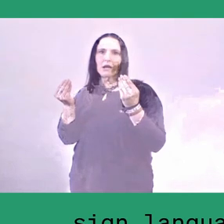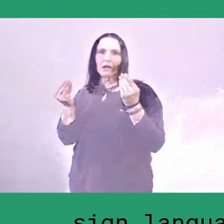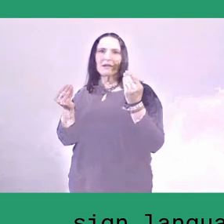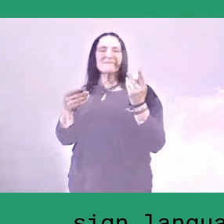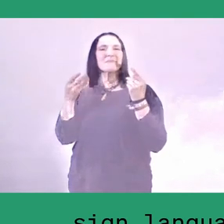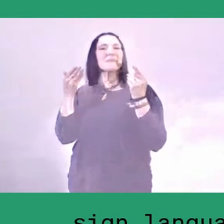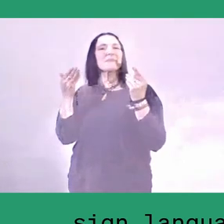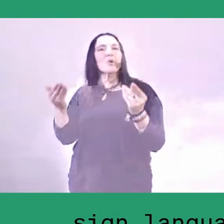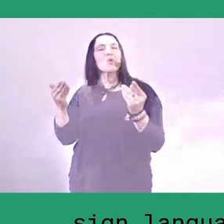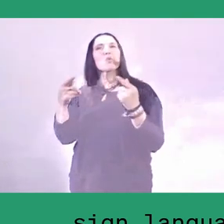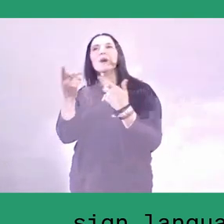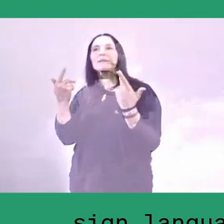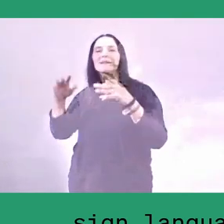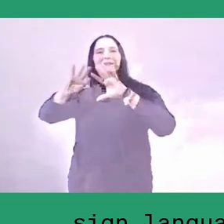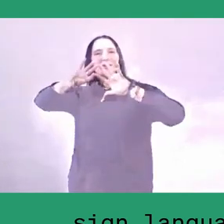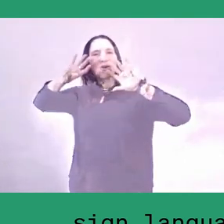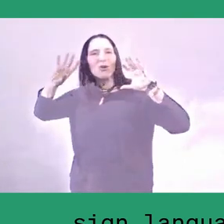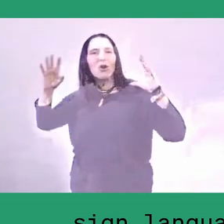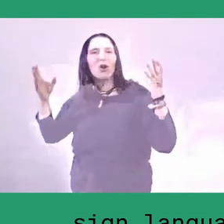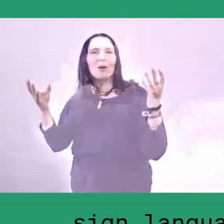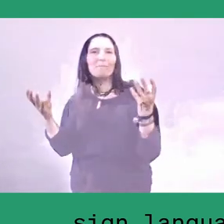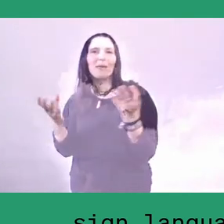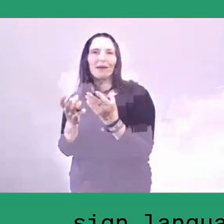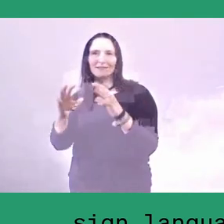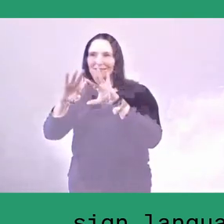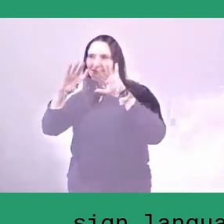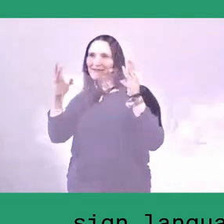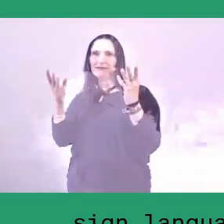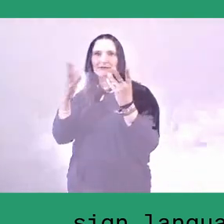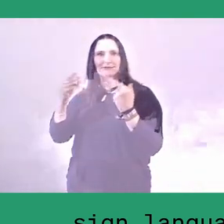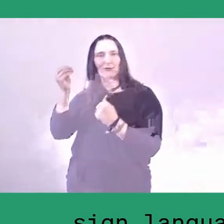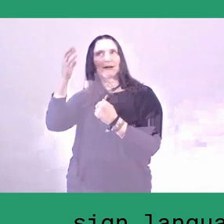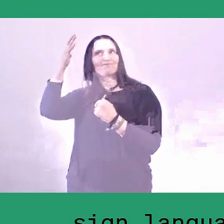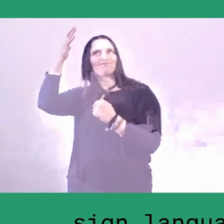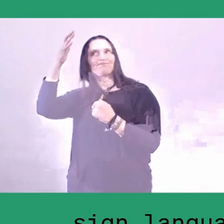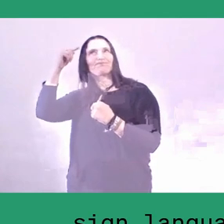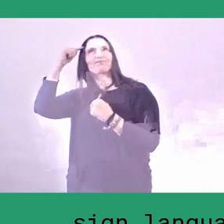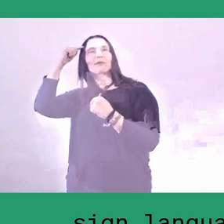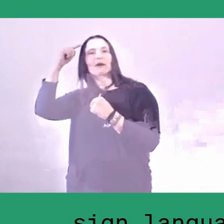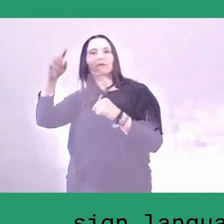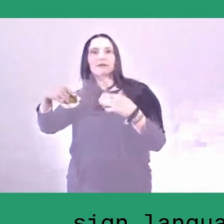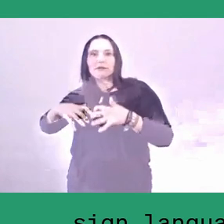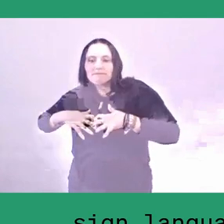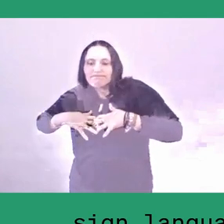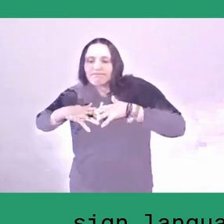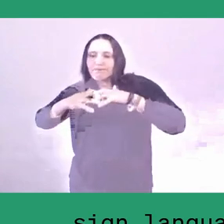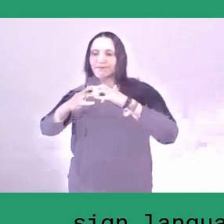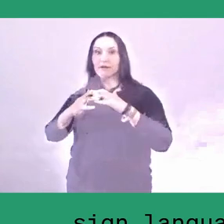about their status as originating from the rural area or the kampung.